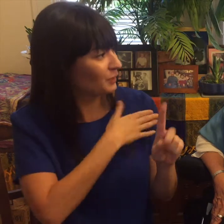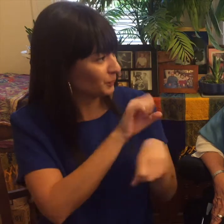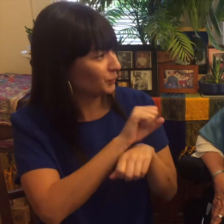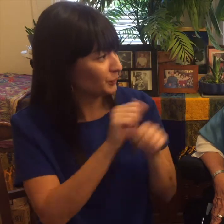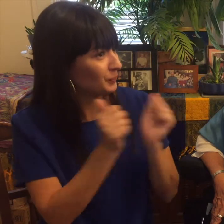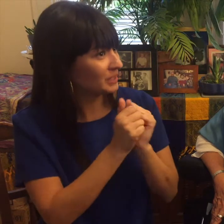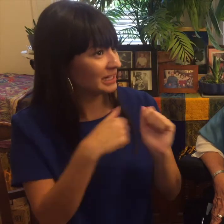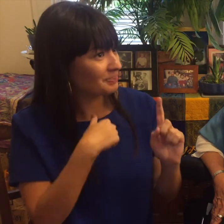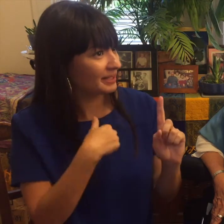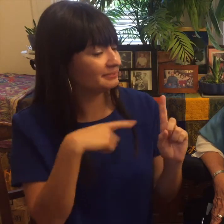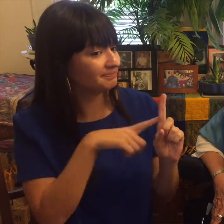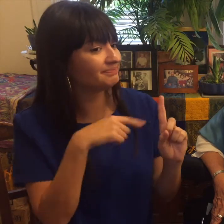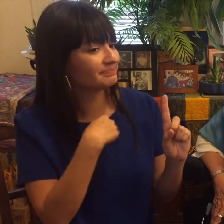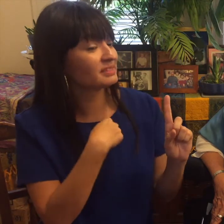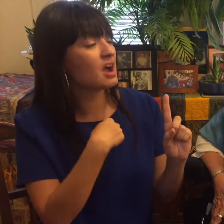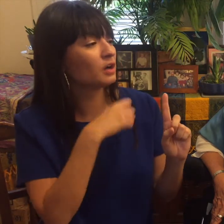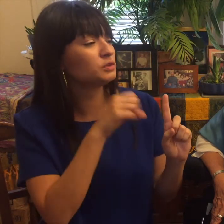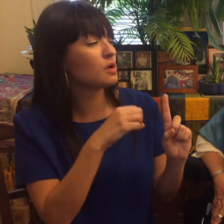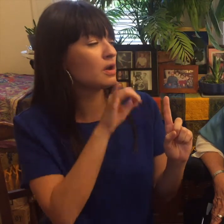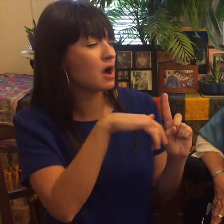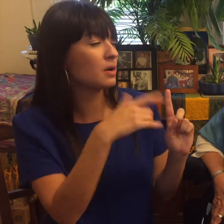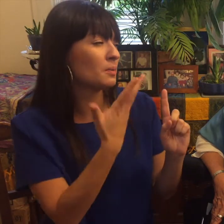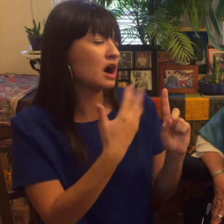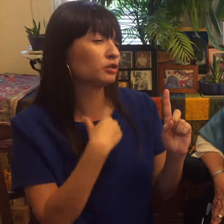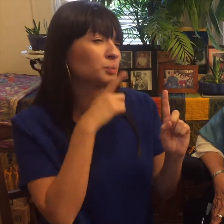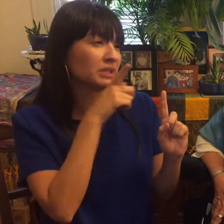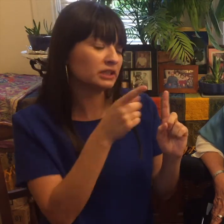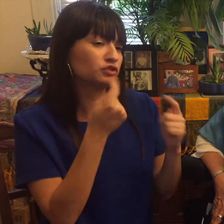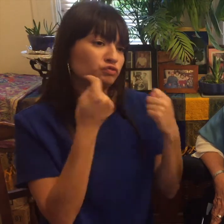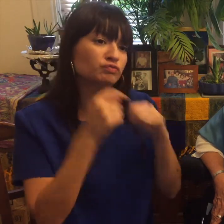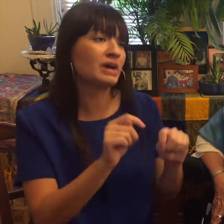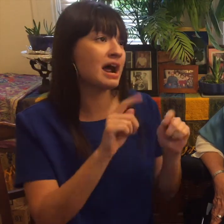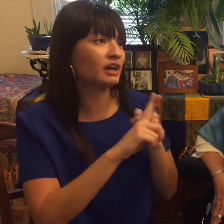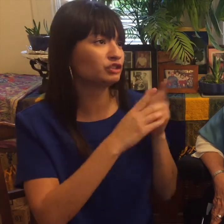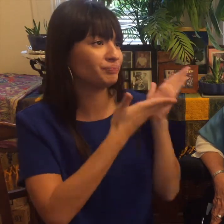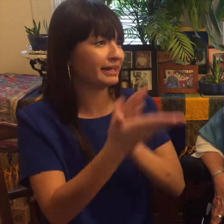to open up their mind and and force them to work with me to be flexible and so